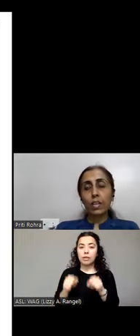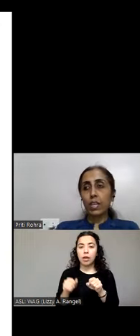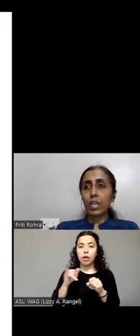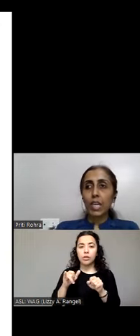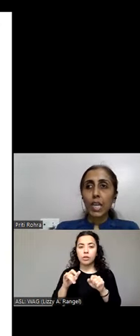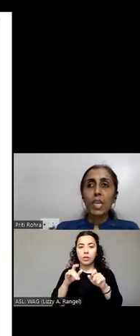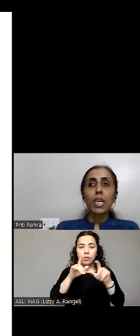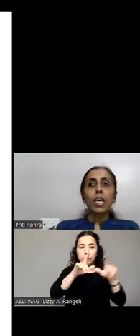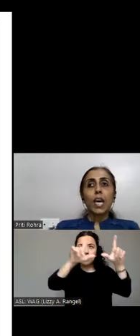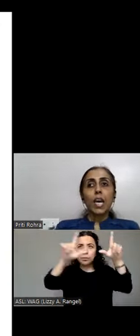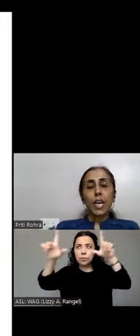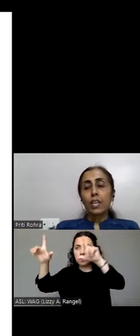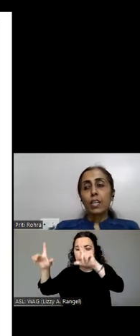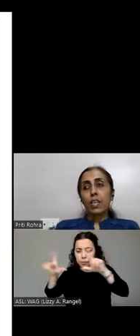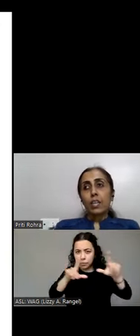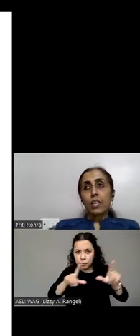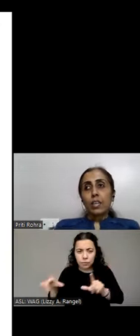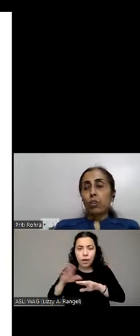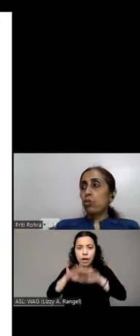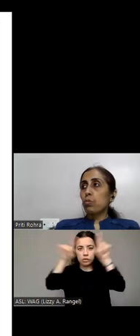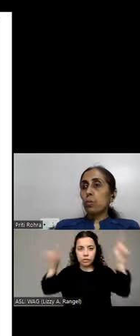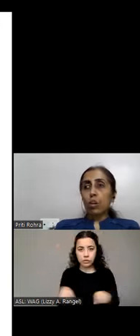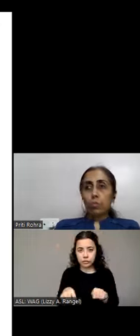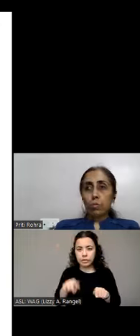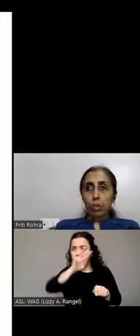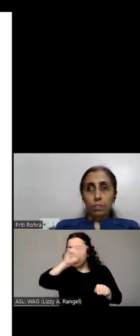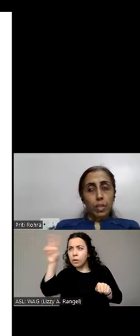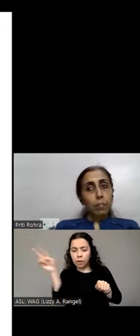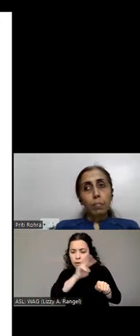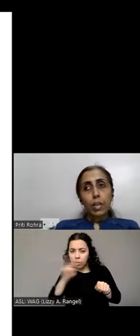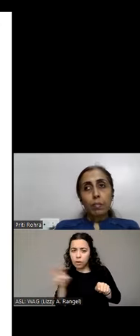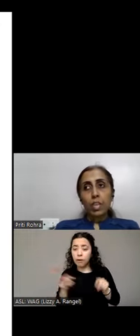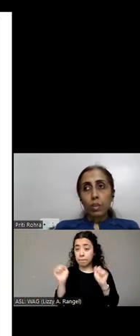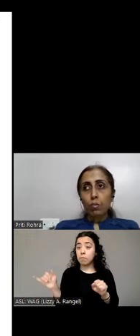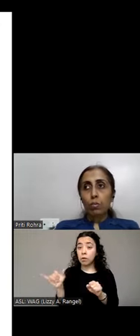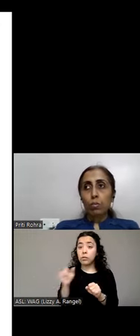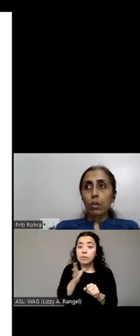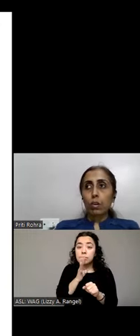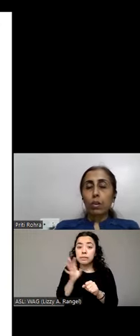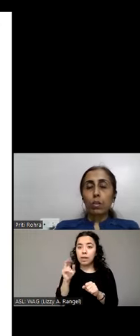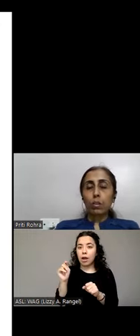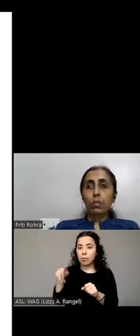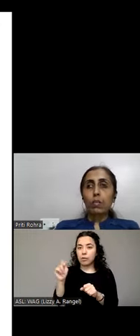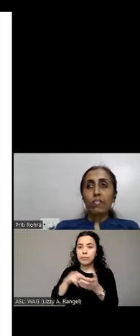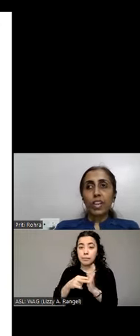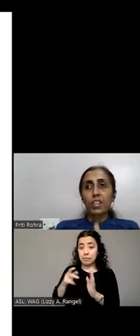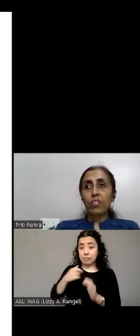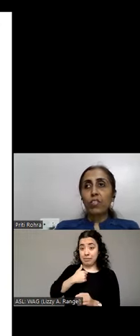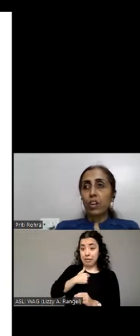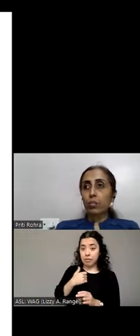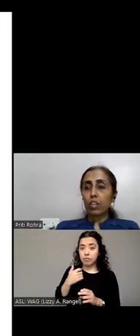reading content. And also speech output. People like me who, you know, find it difficult to read